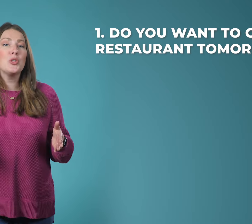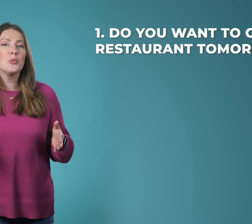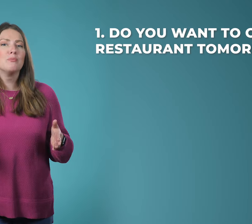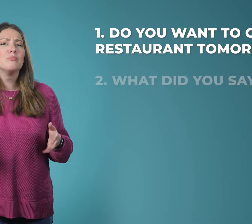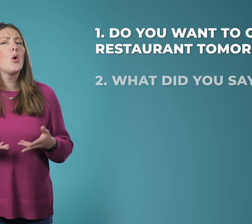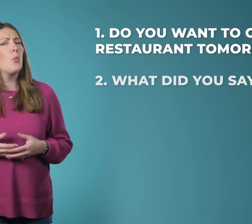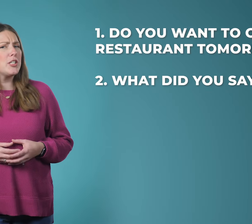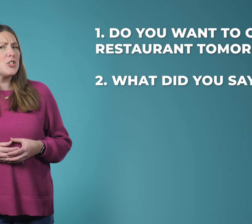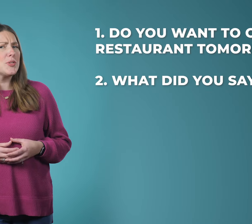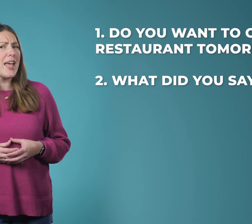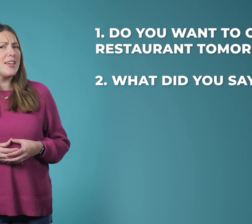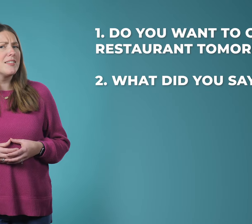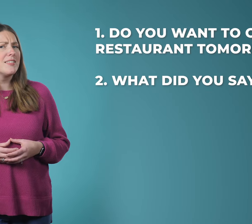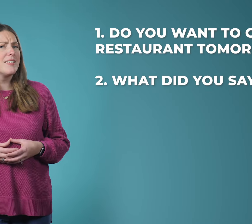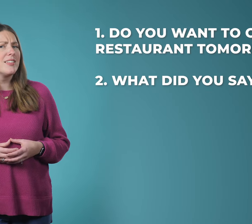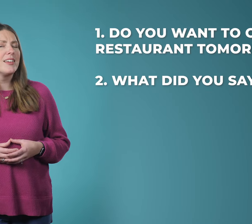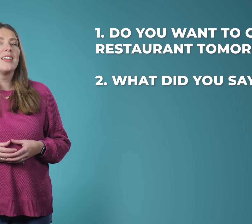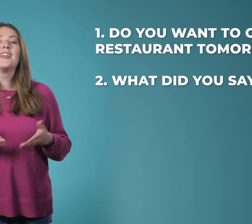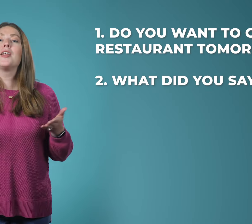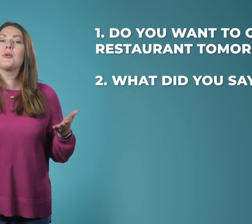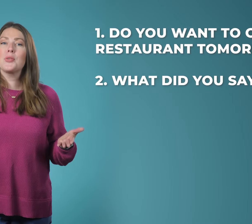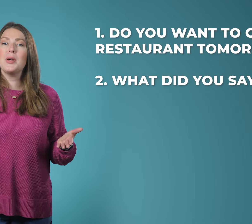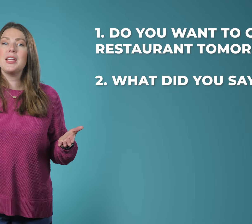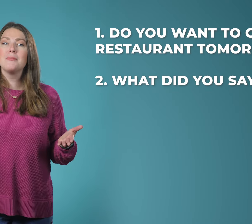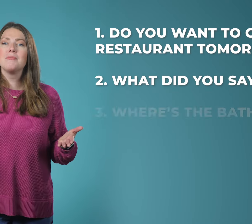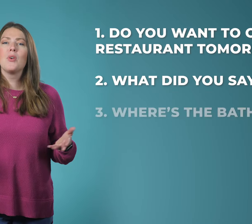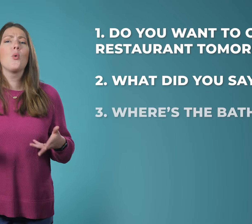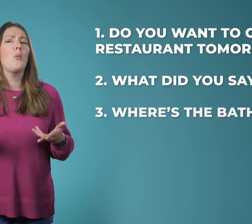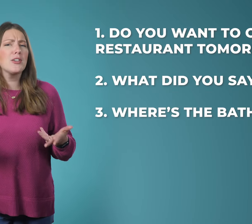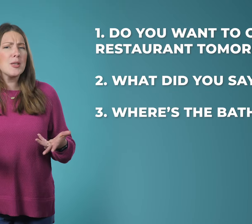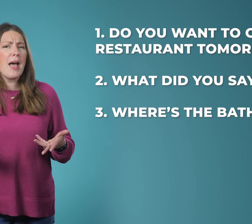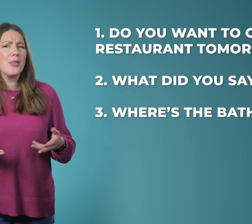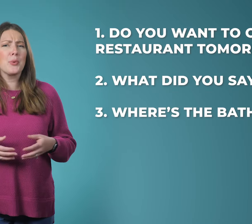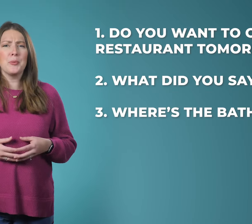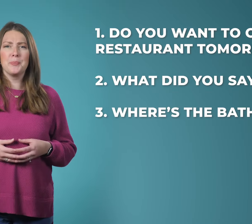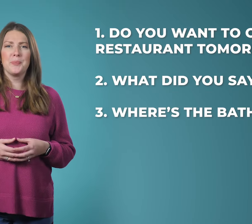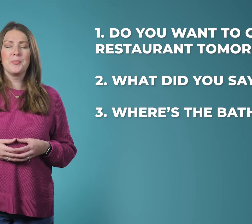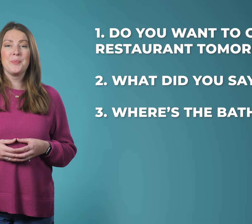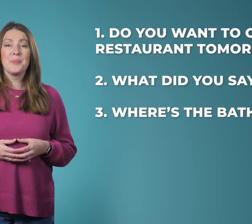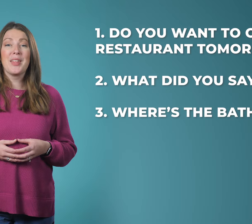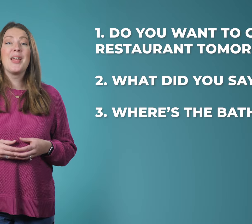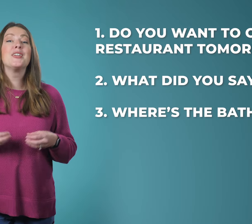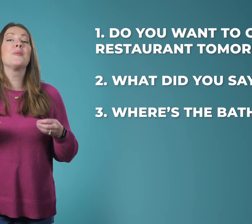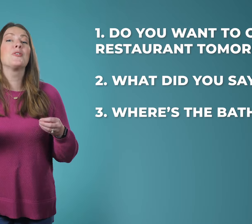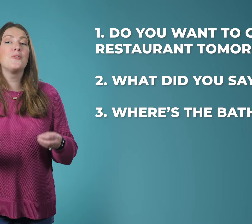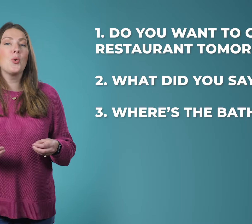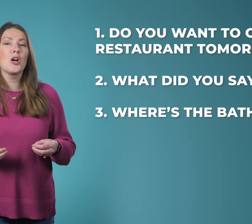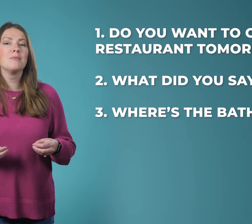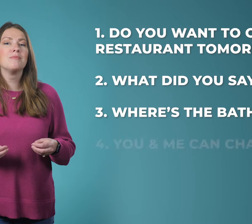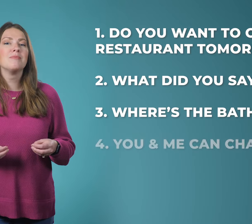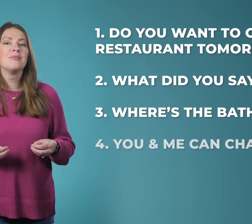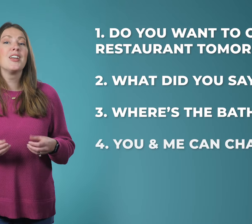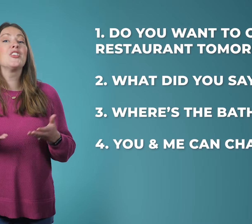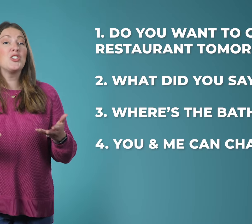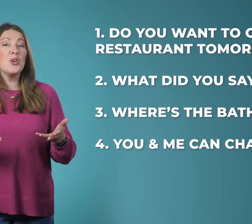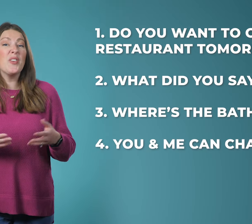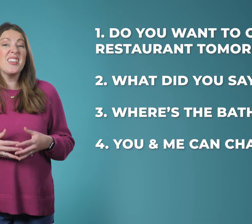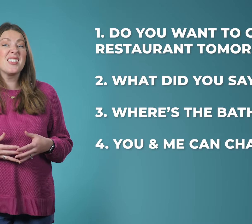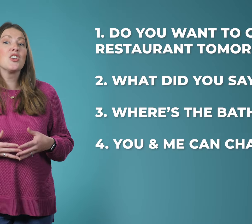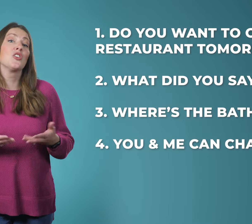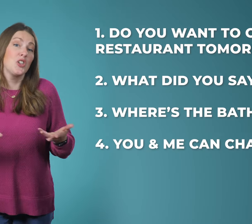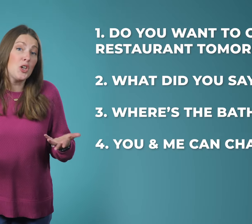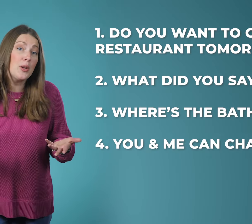two what did you say number three where's the bathroom number four the two of us you